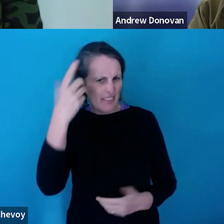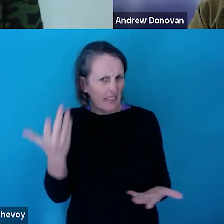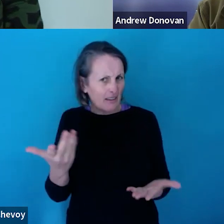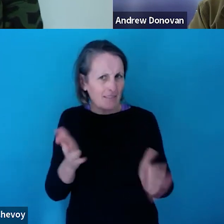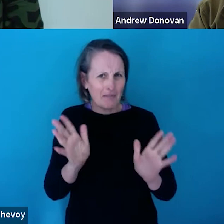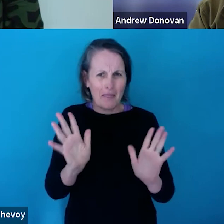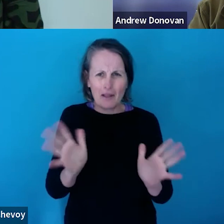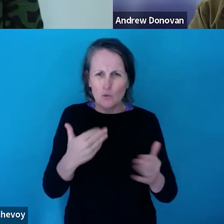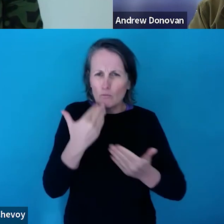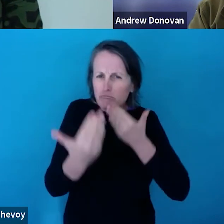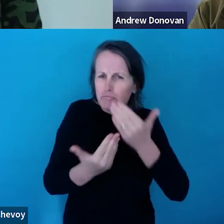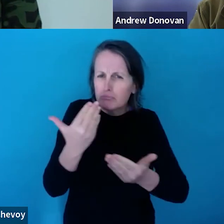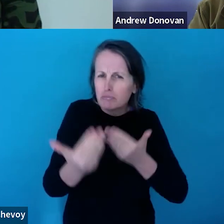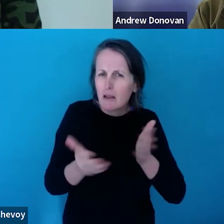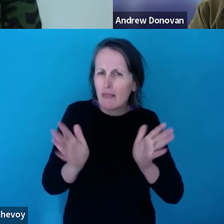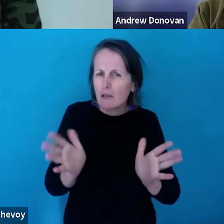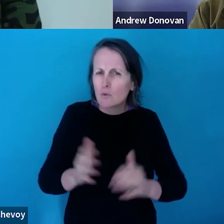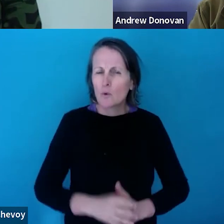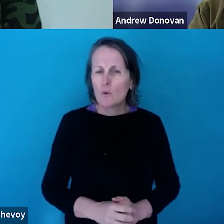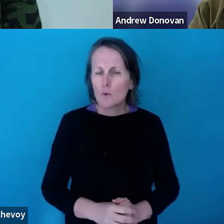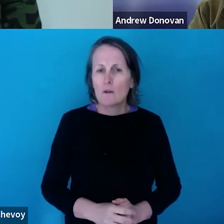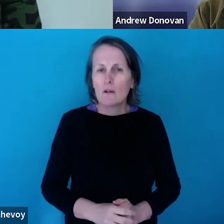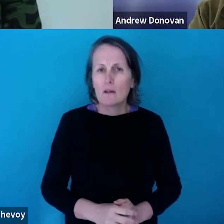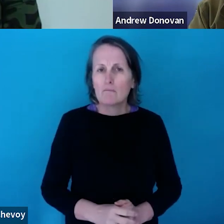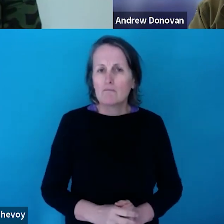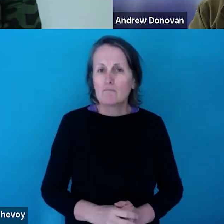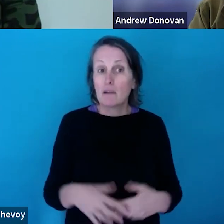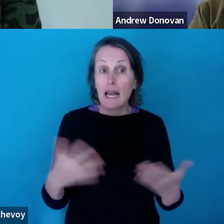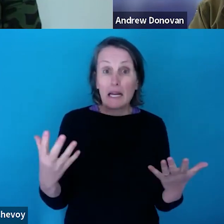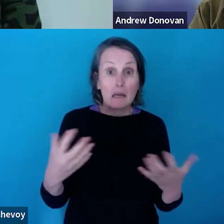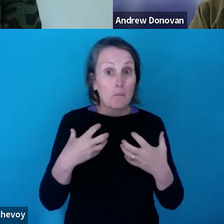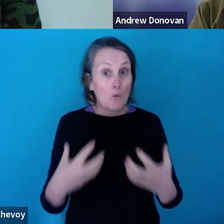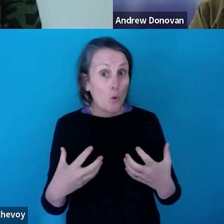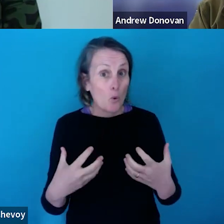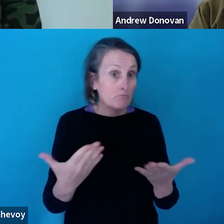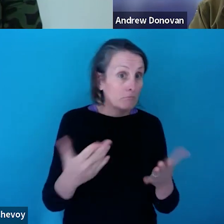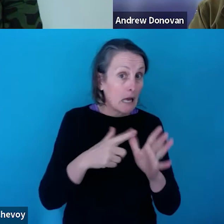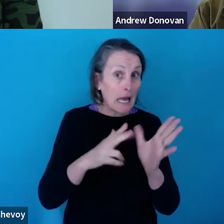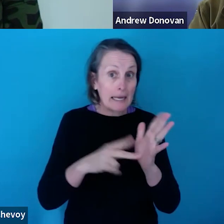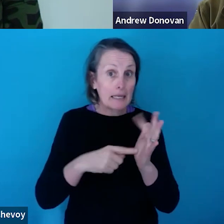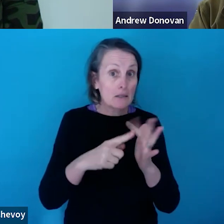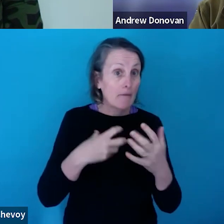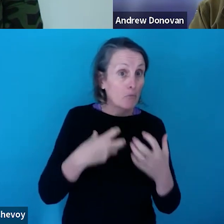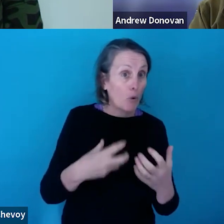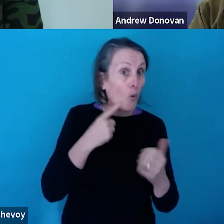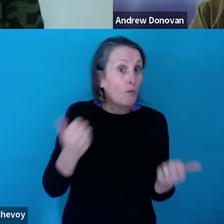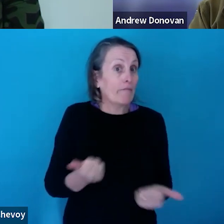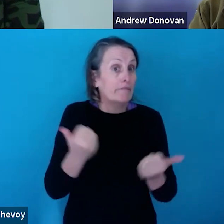let you know about. Any last words, Annette? Or is it - have you got enough out of us?